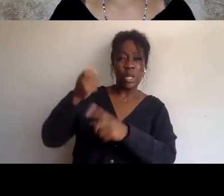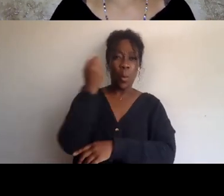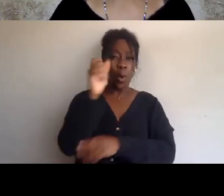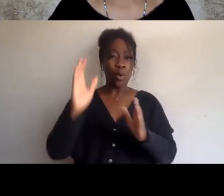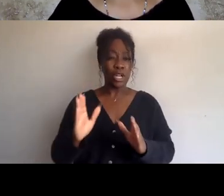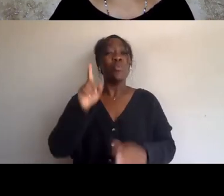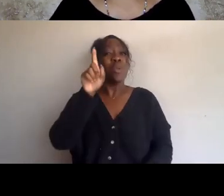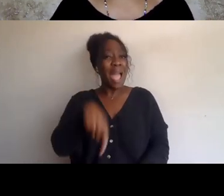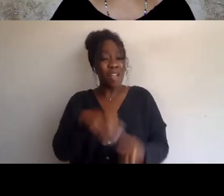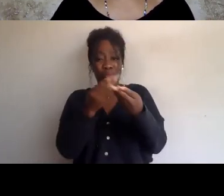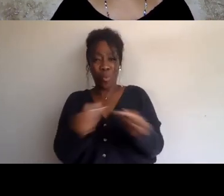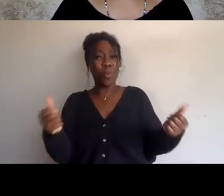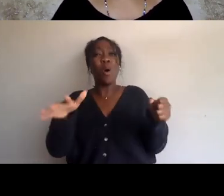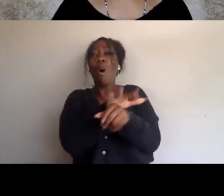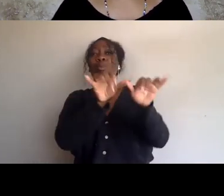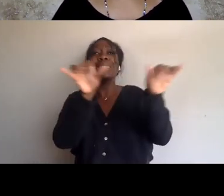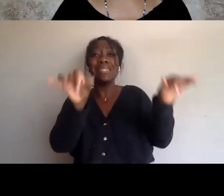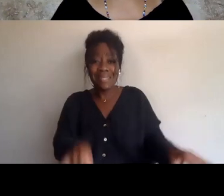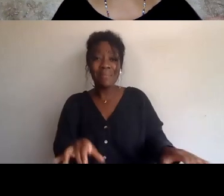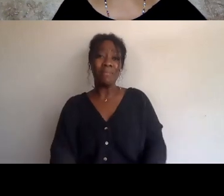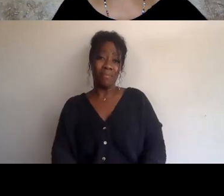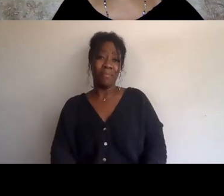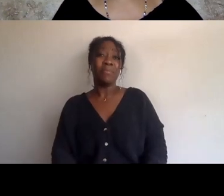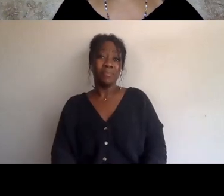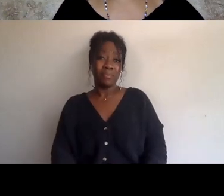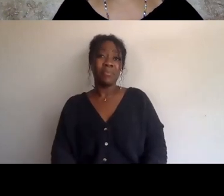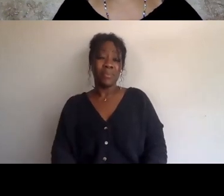so objectives include both transformative efforts